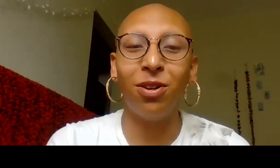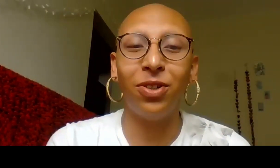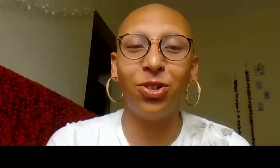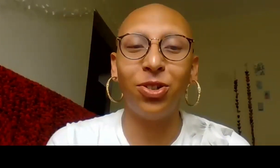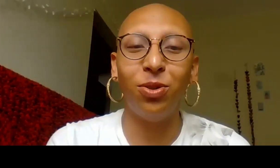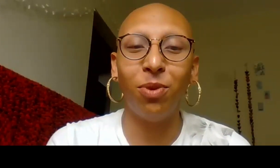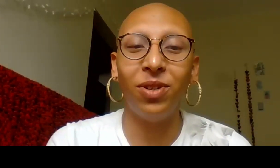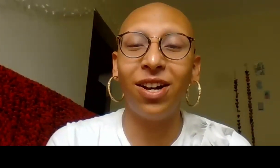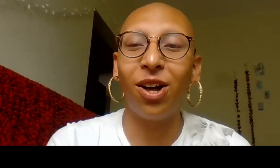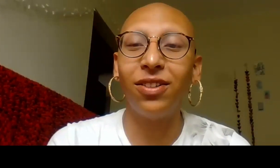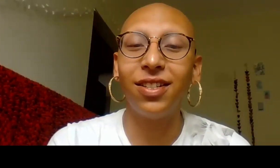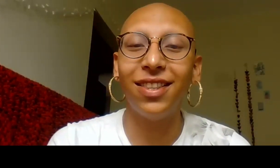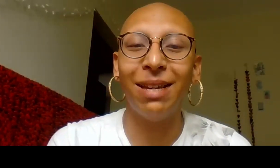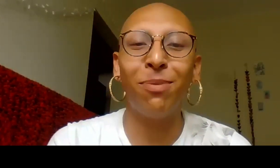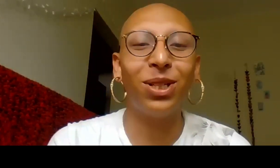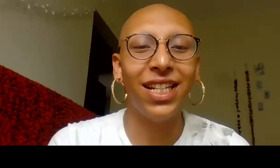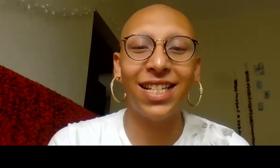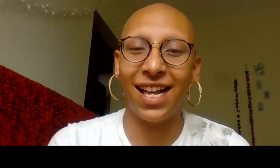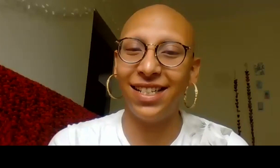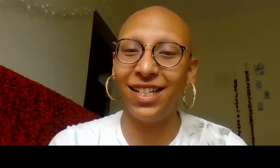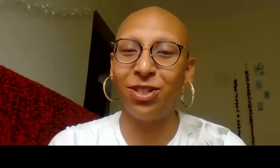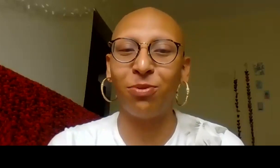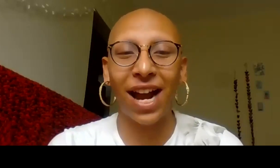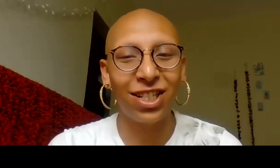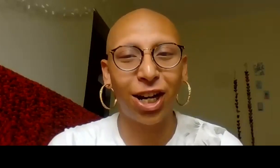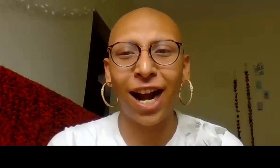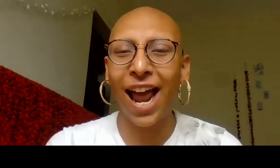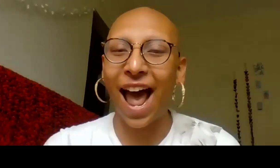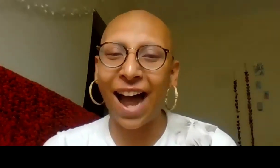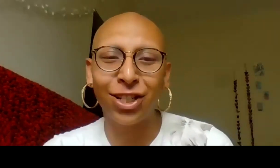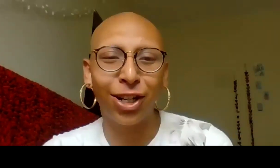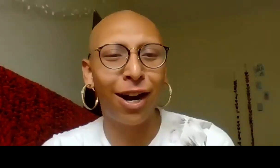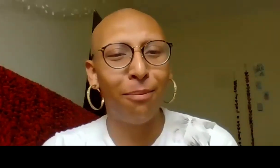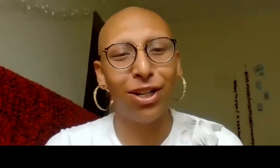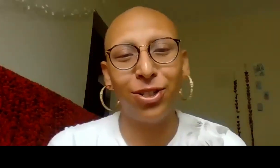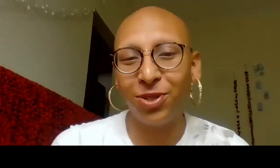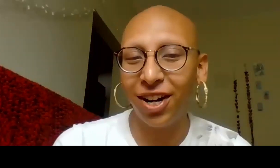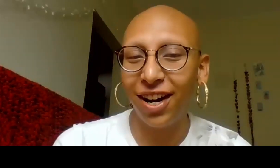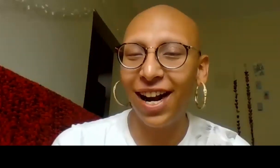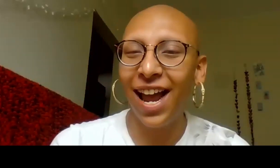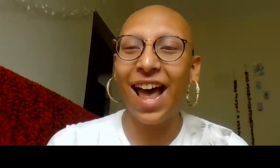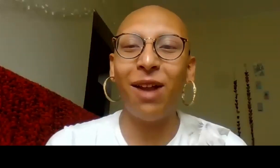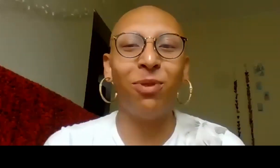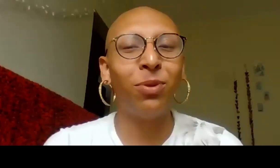We'll then pass it over to Monique Holt, the multi-talented director, actor, producer.